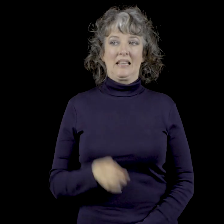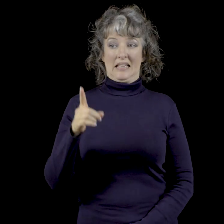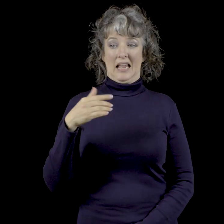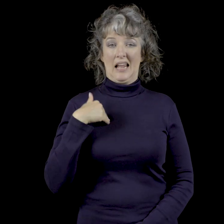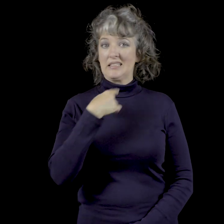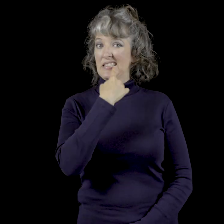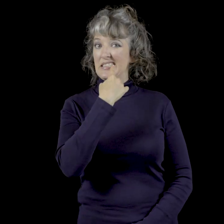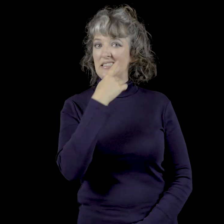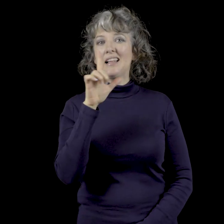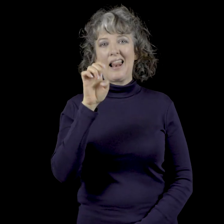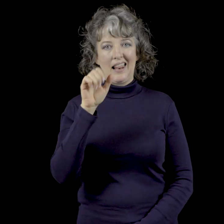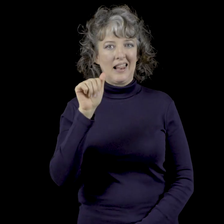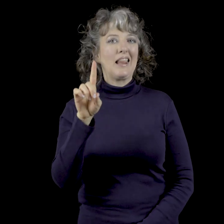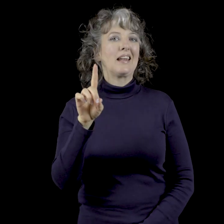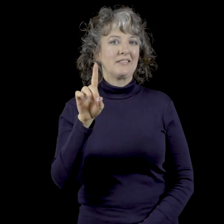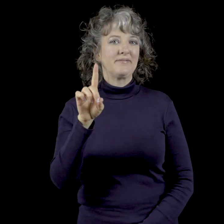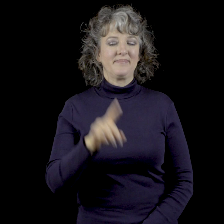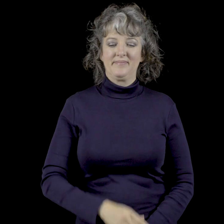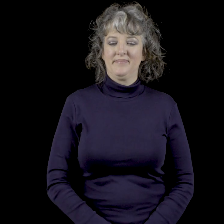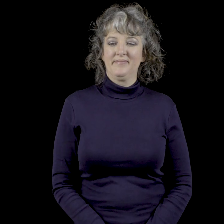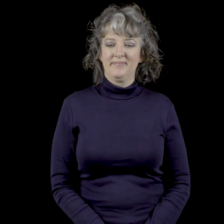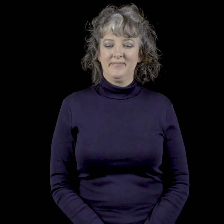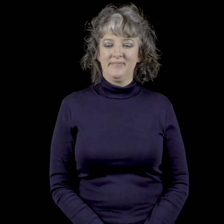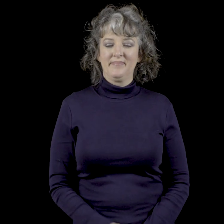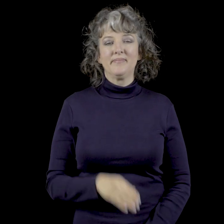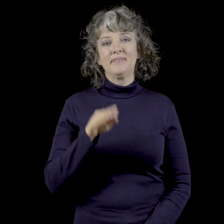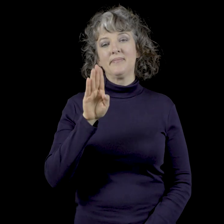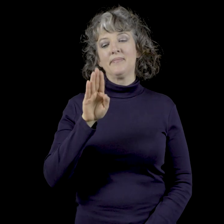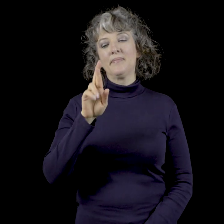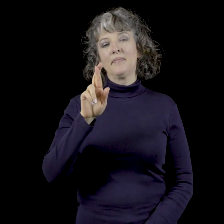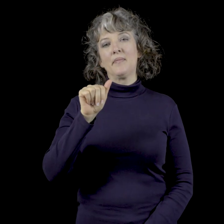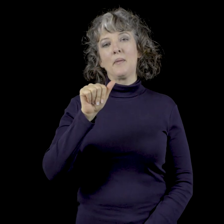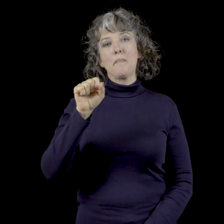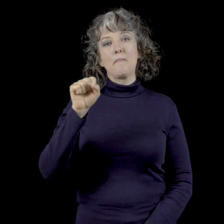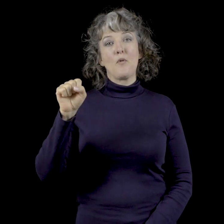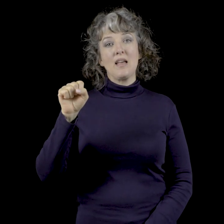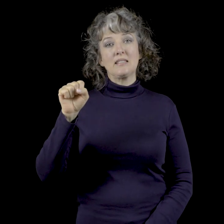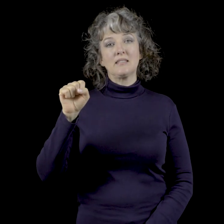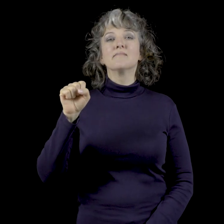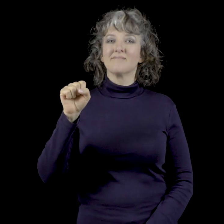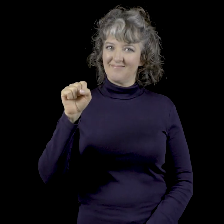That person has lead in his tooth. B-R-A-S-S